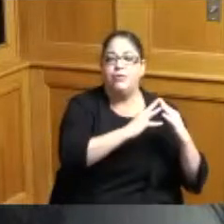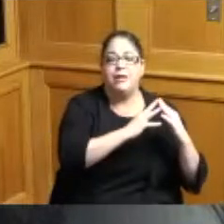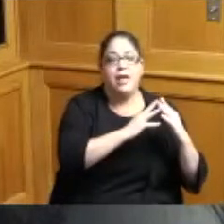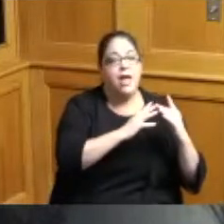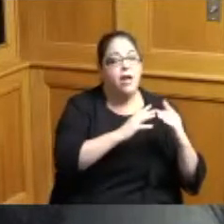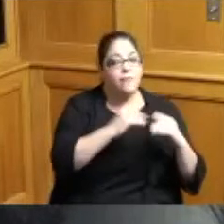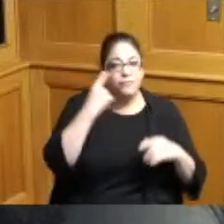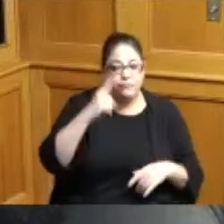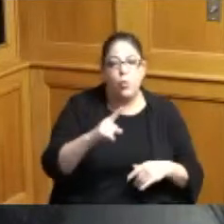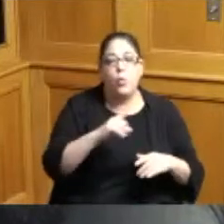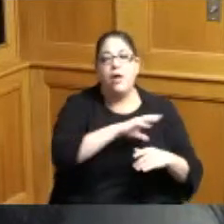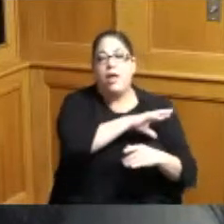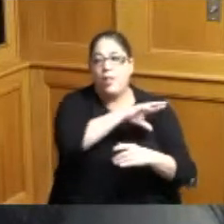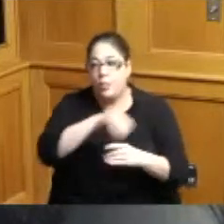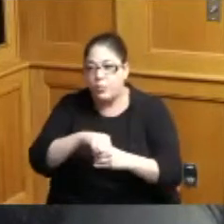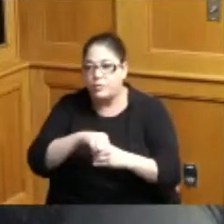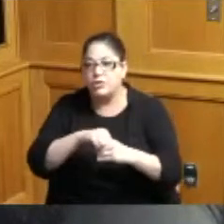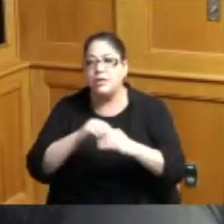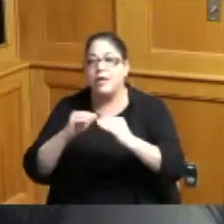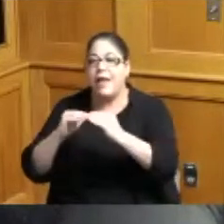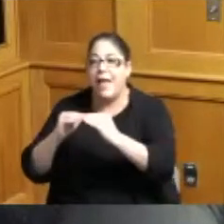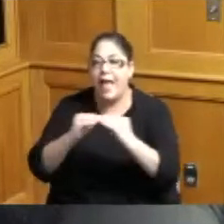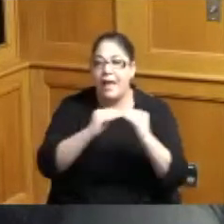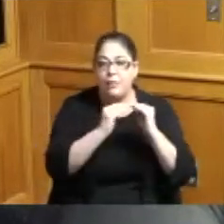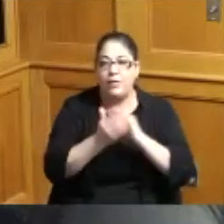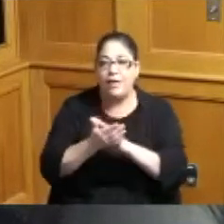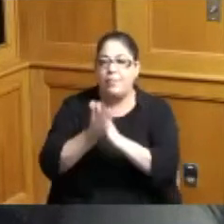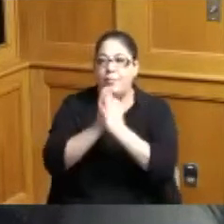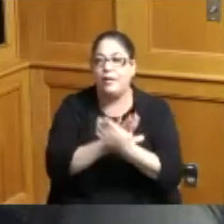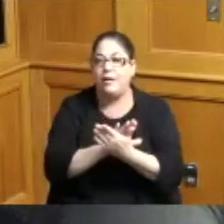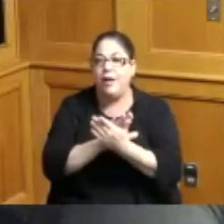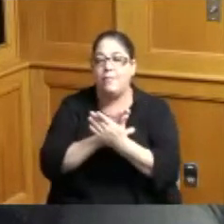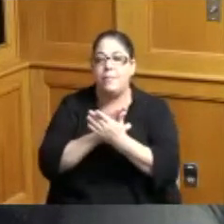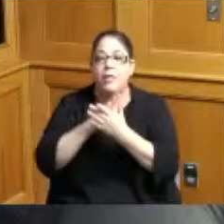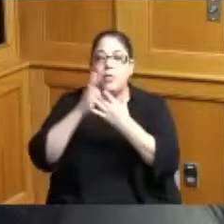and something that's going to be a tourism attraction that everyone can come to so I